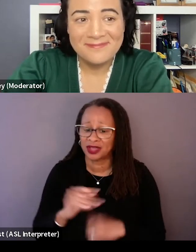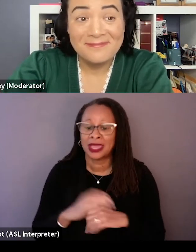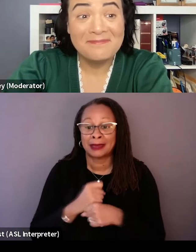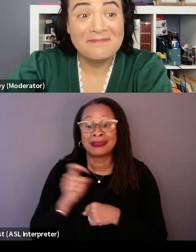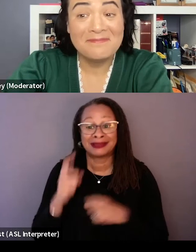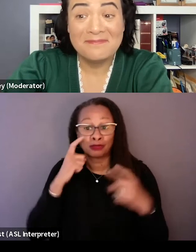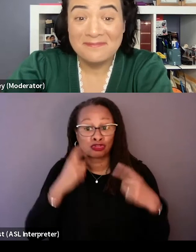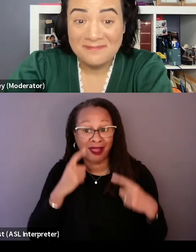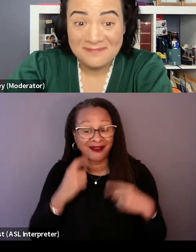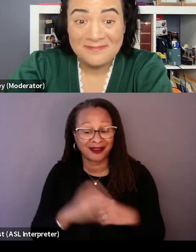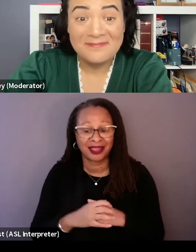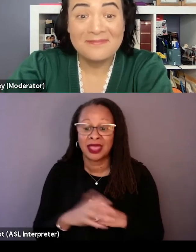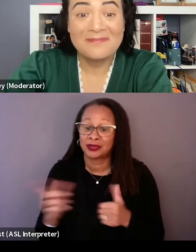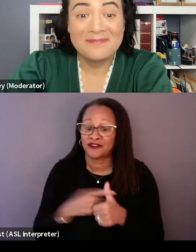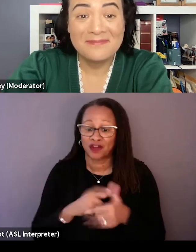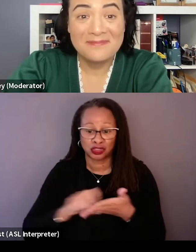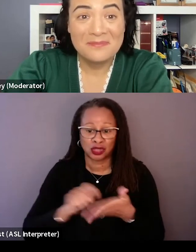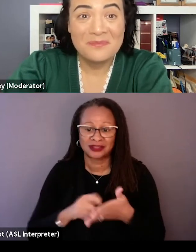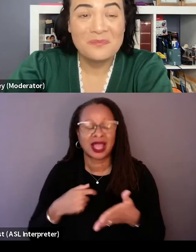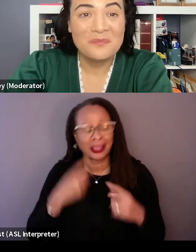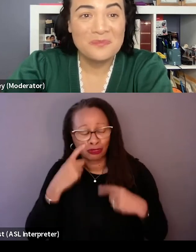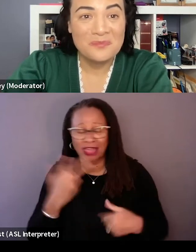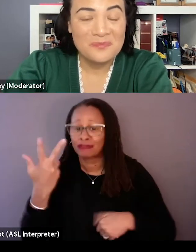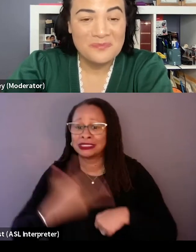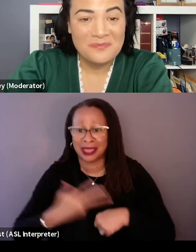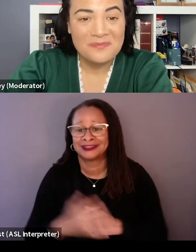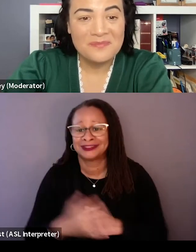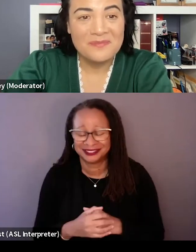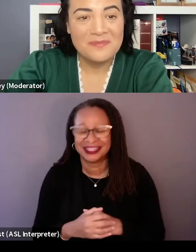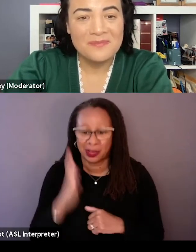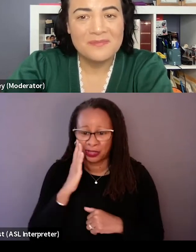He was one of our first notes of saying I cried three times. And so we knew it might be more emotional